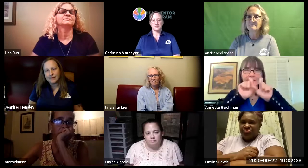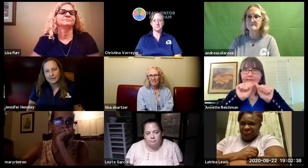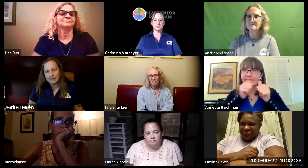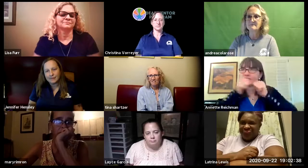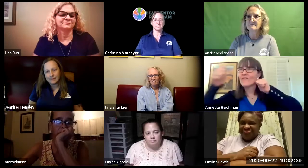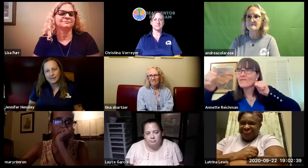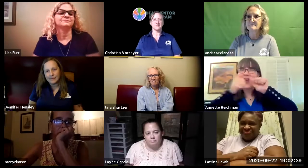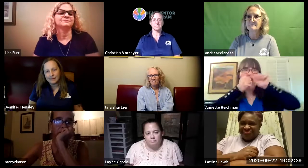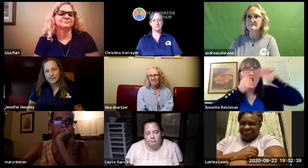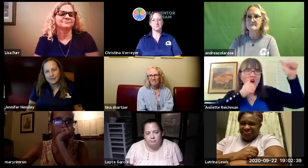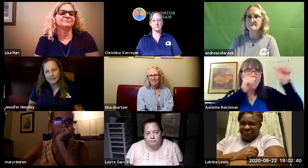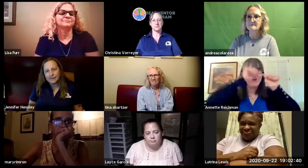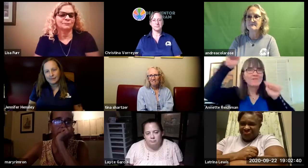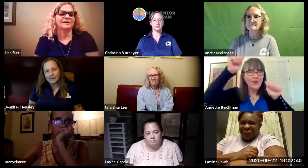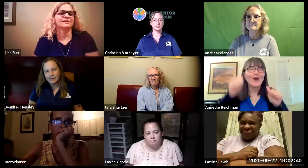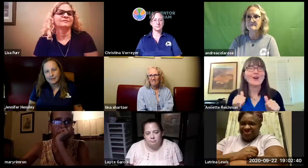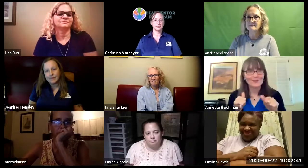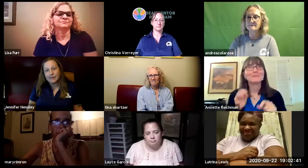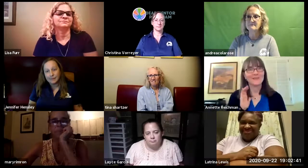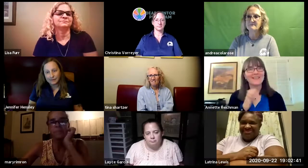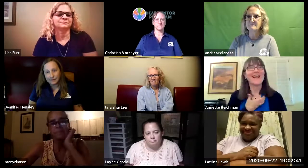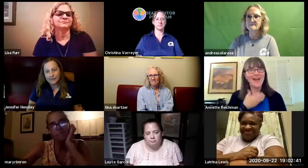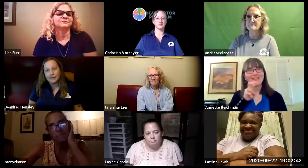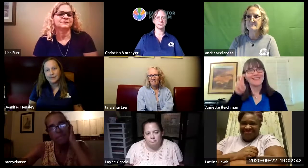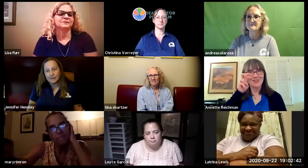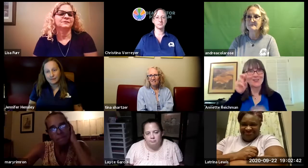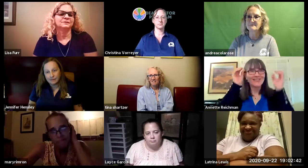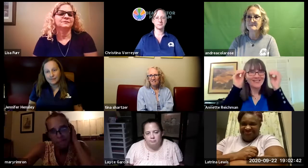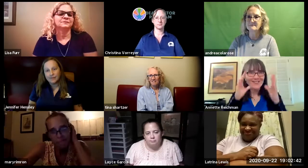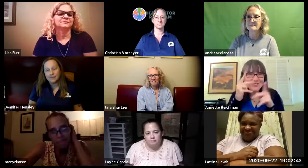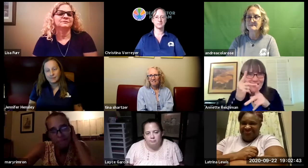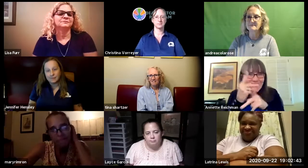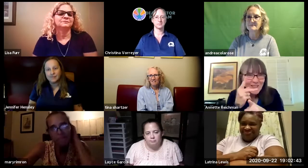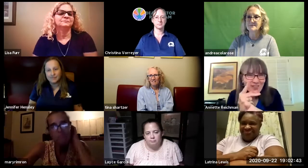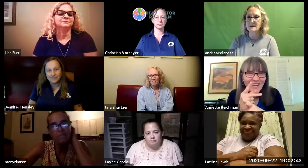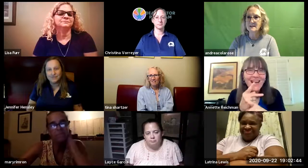do if they've never been able to meet other students across the state they